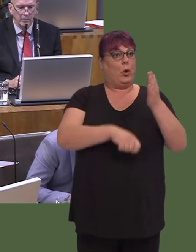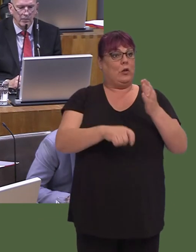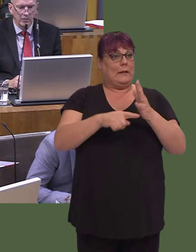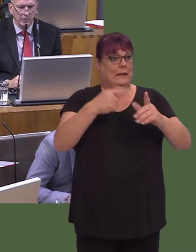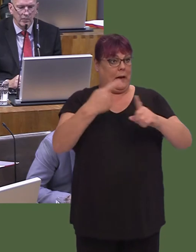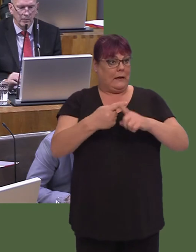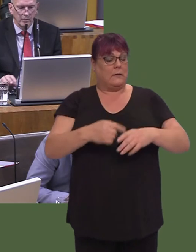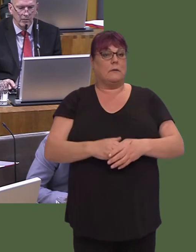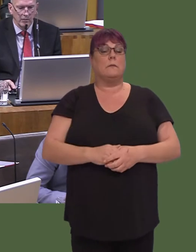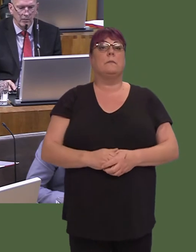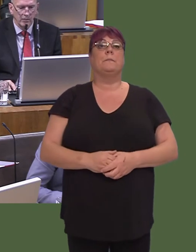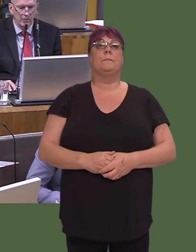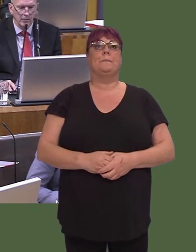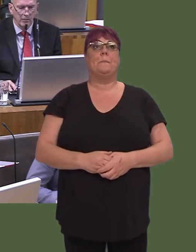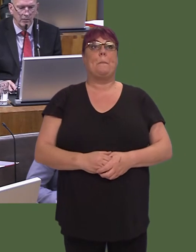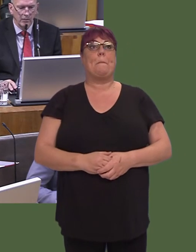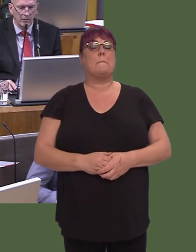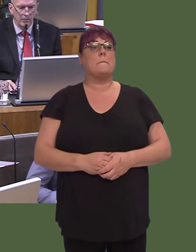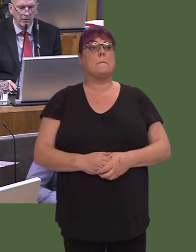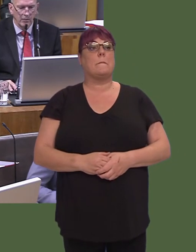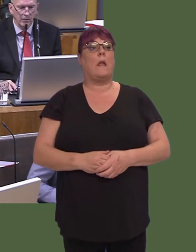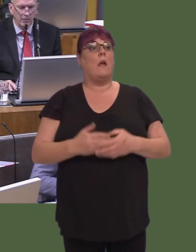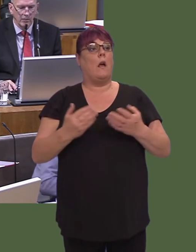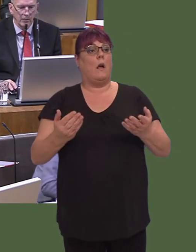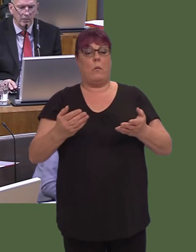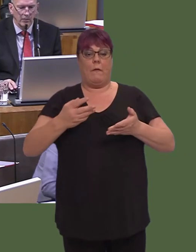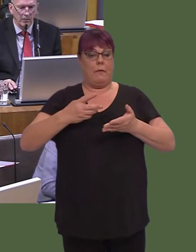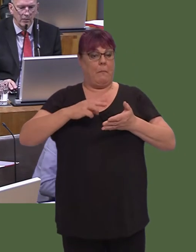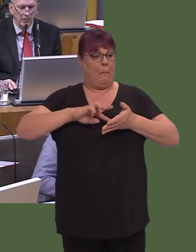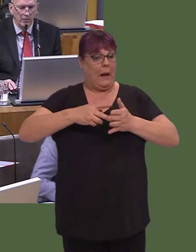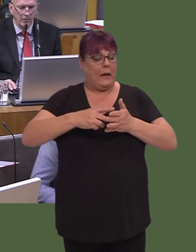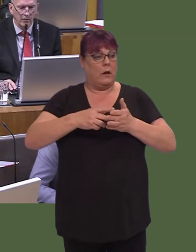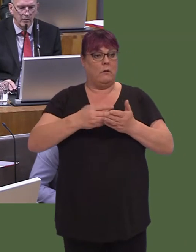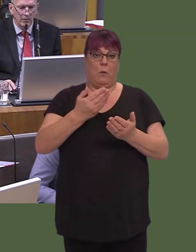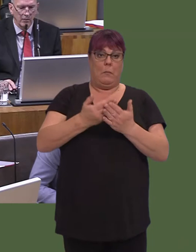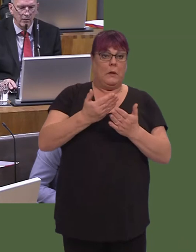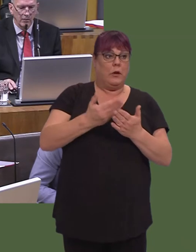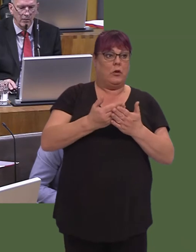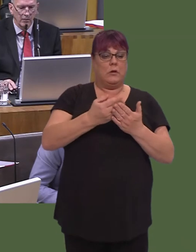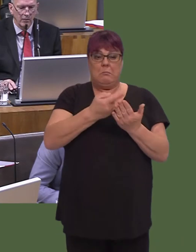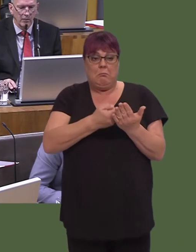enwedig, ond, ar ddiwedd y dydd, mwy o dai sydd eu heisiau er mwyn sicrhau nad yw pobl